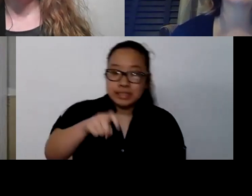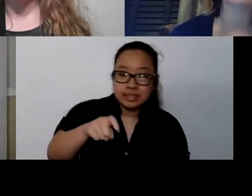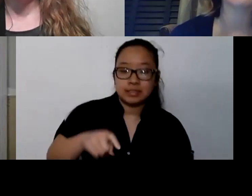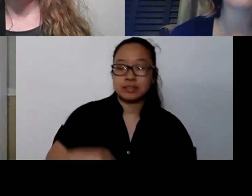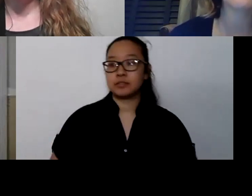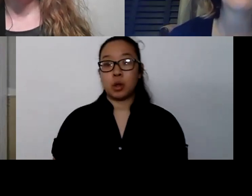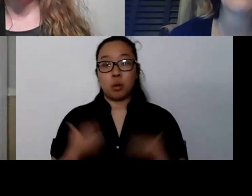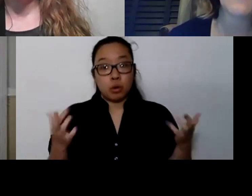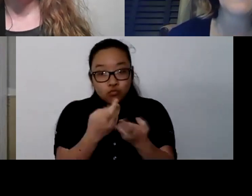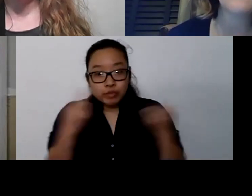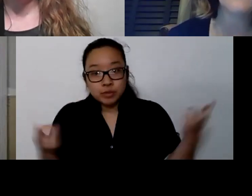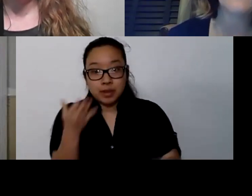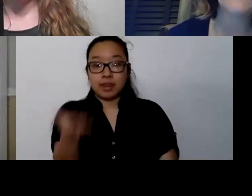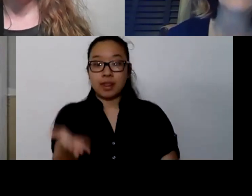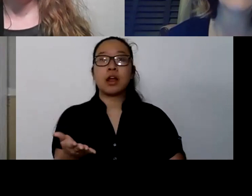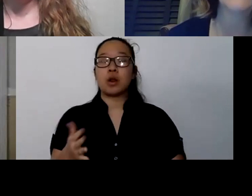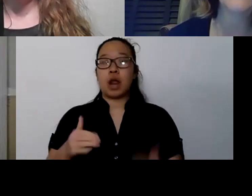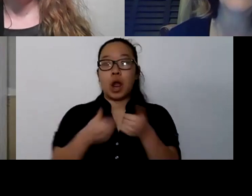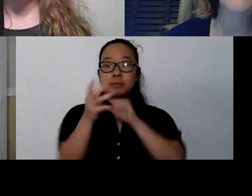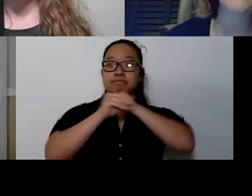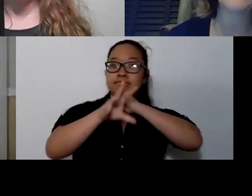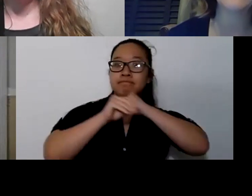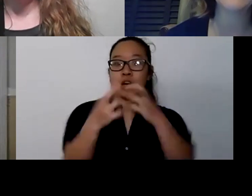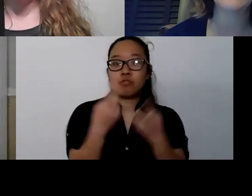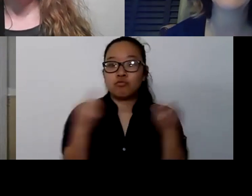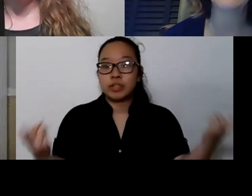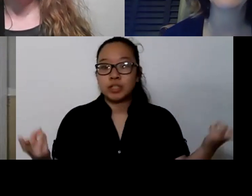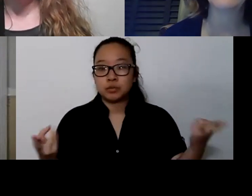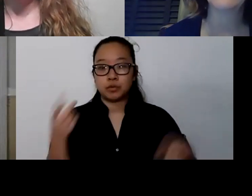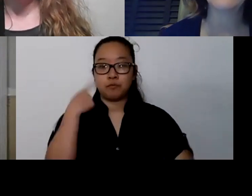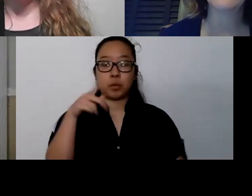and how do we get these resources out as quickly as possible? So a piece of this is community outreach.